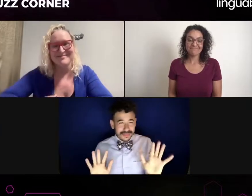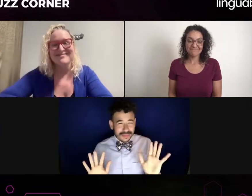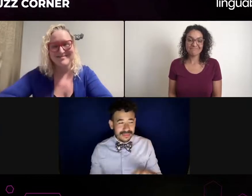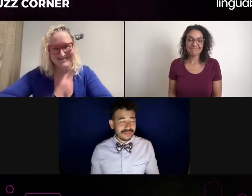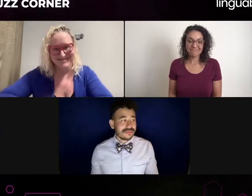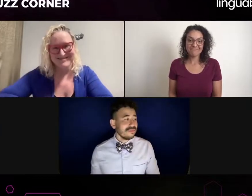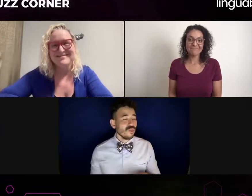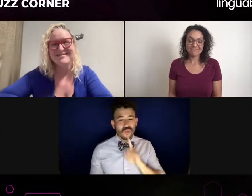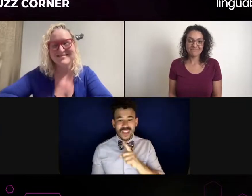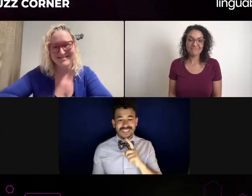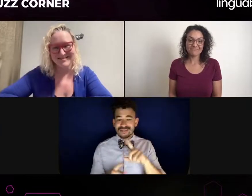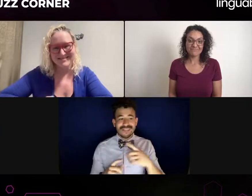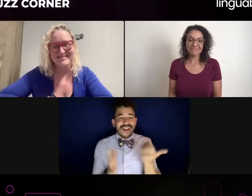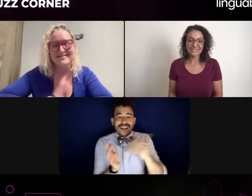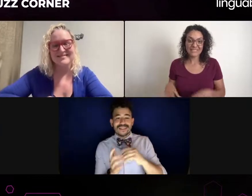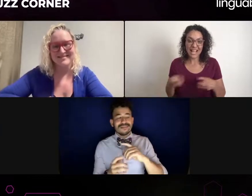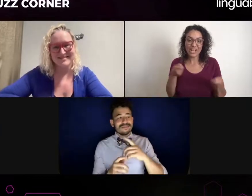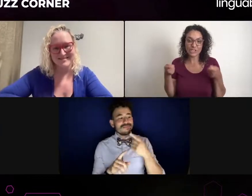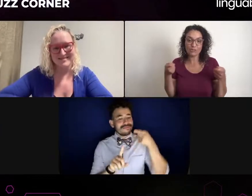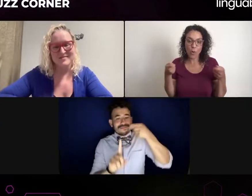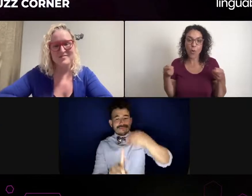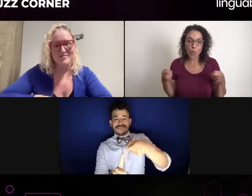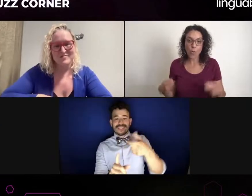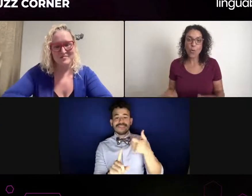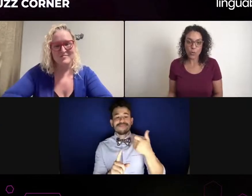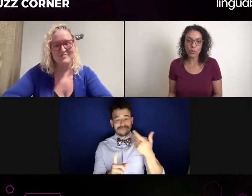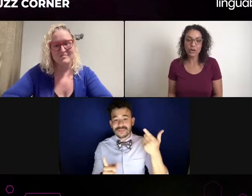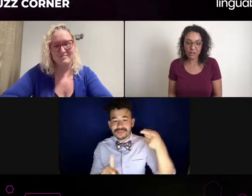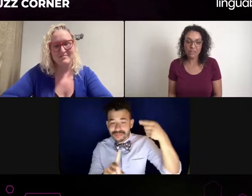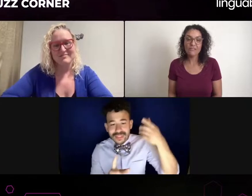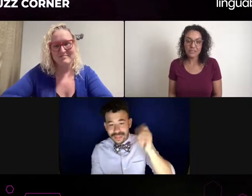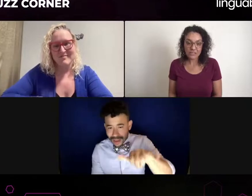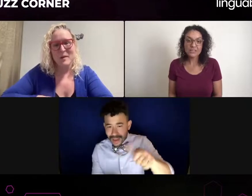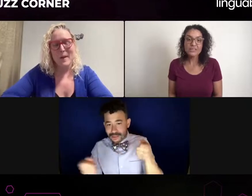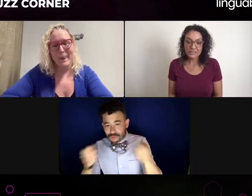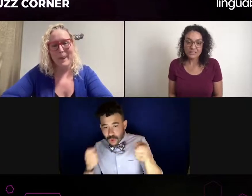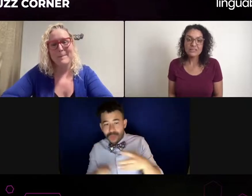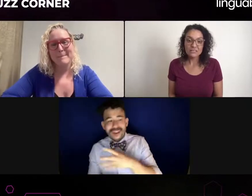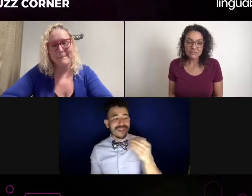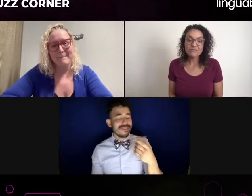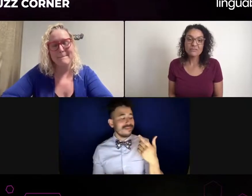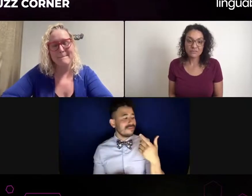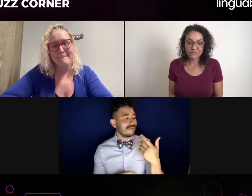But I mean, definitely I was as direct as possible and they were speechless.